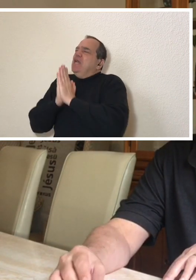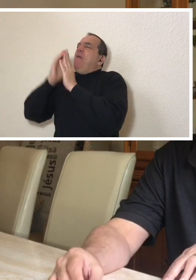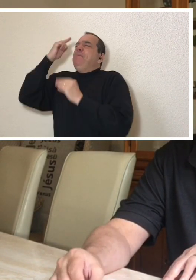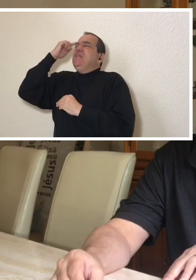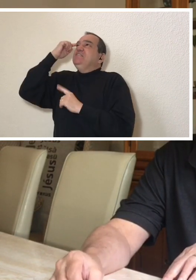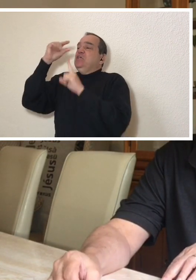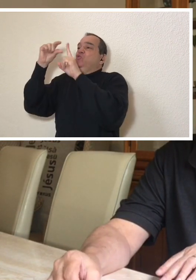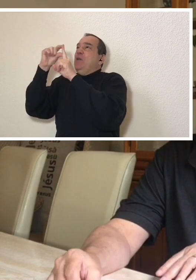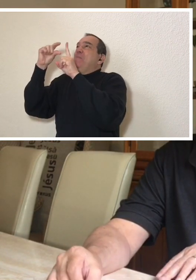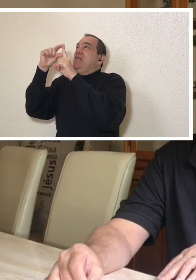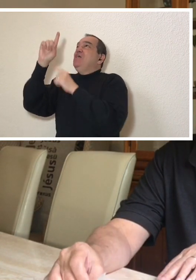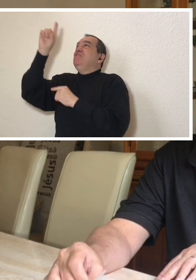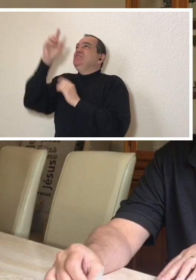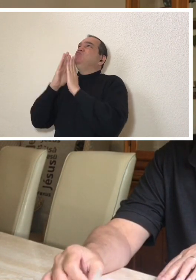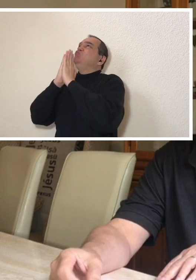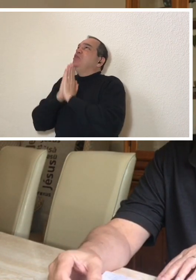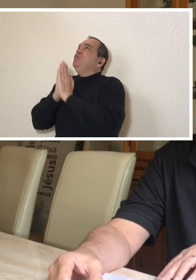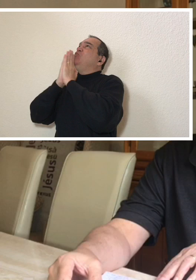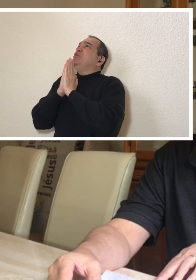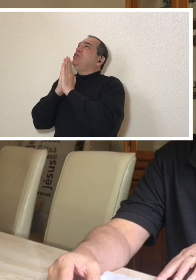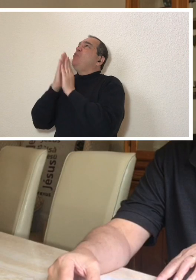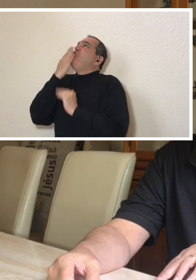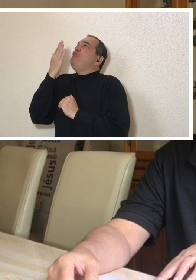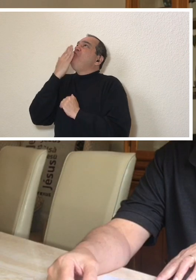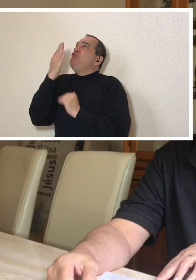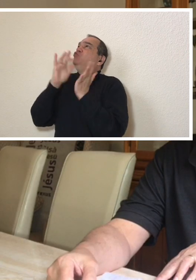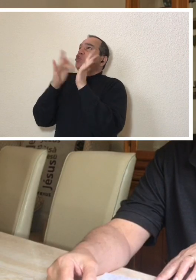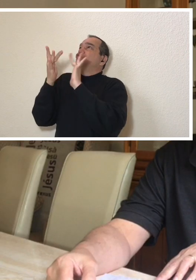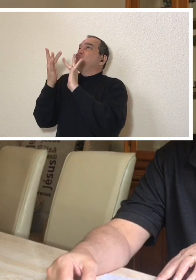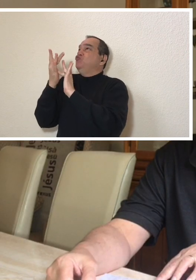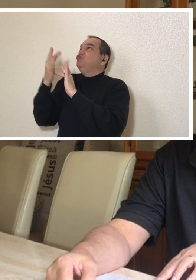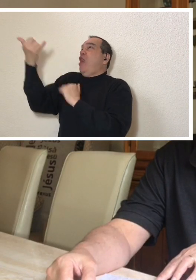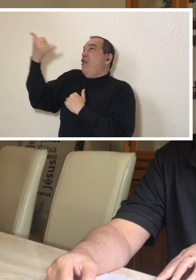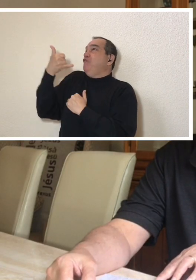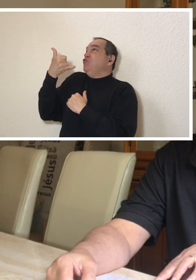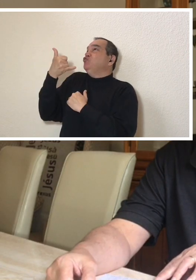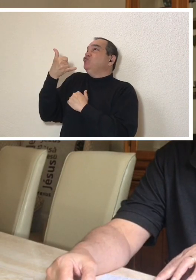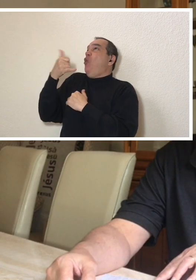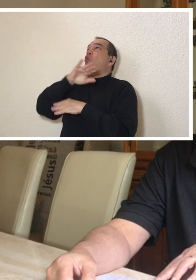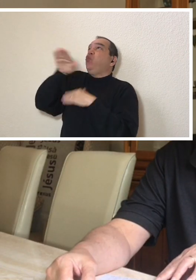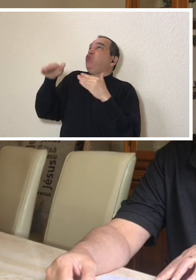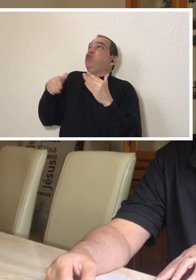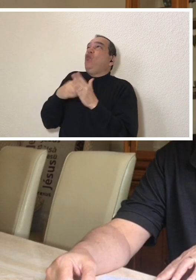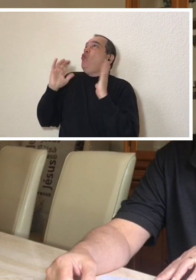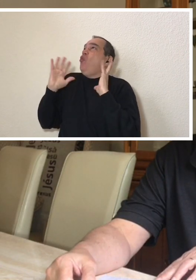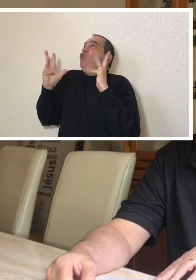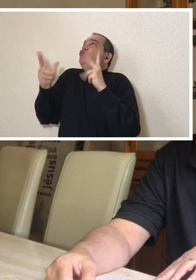that everything we ask in His name He will grant. Believing we will receive,